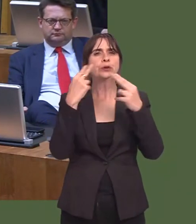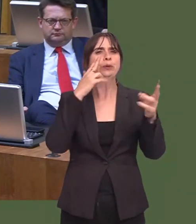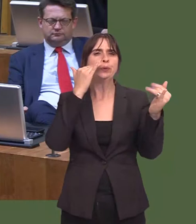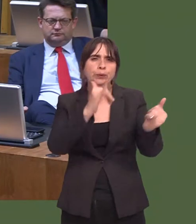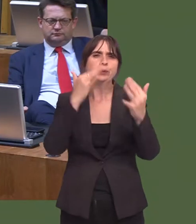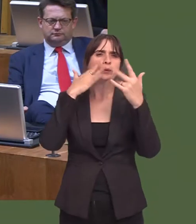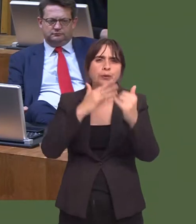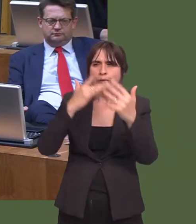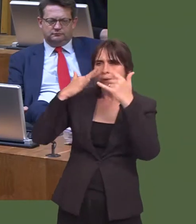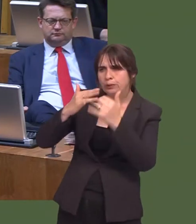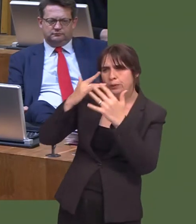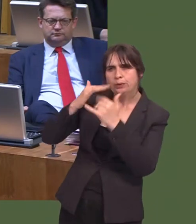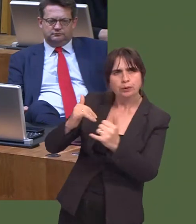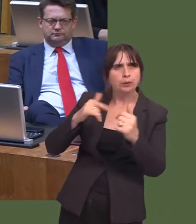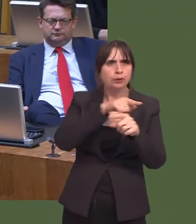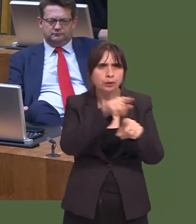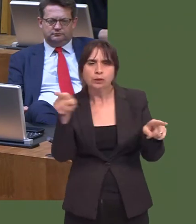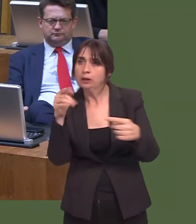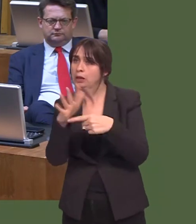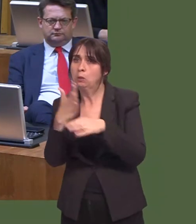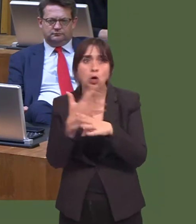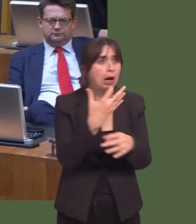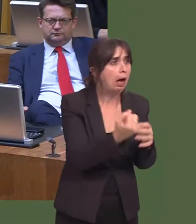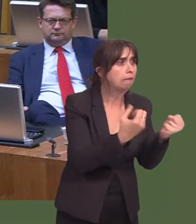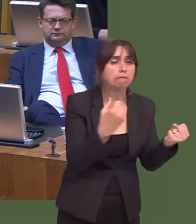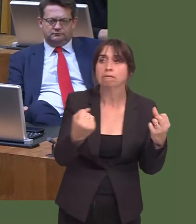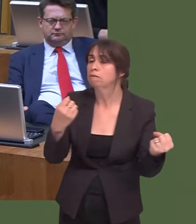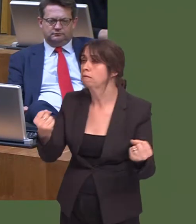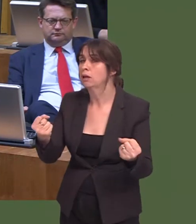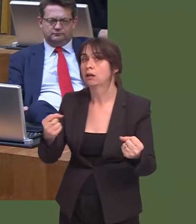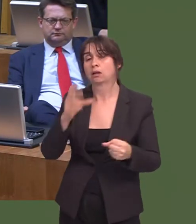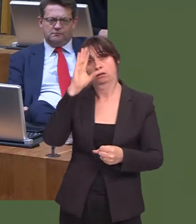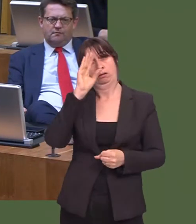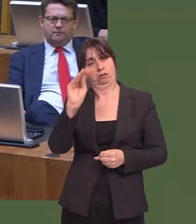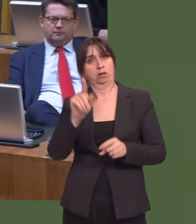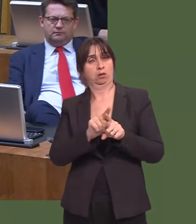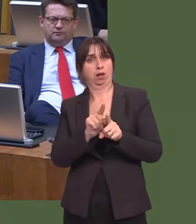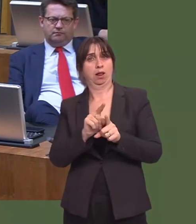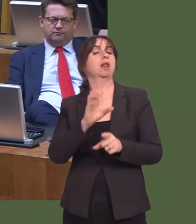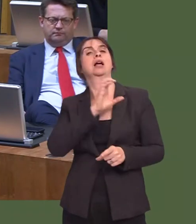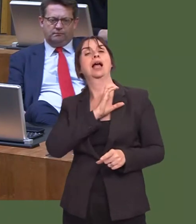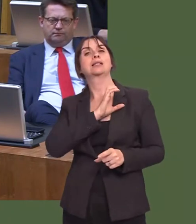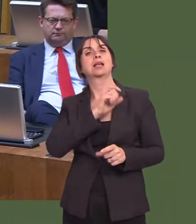of key workers, as well as other priority issues. Itís also important to note that the cancer patient experience survey provides a good